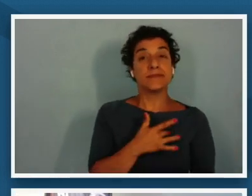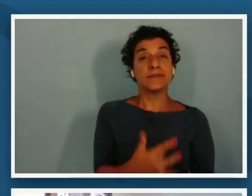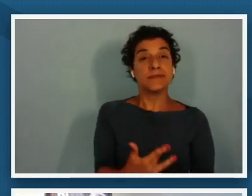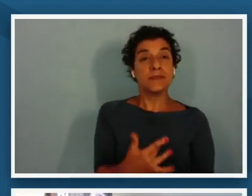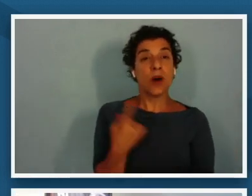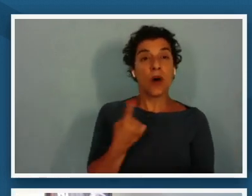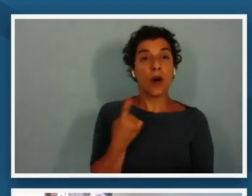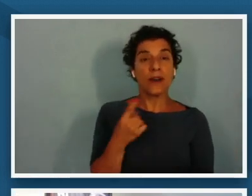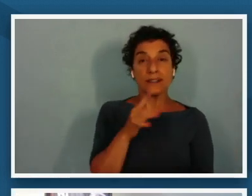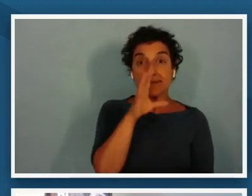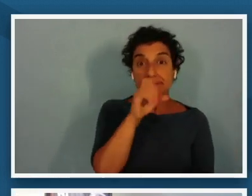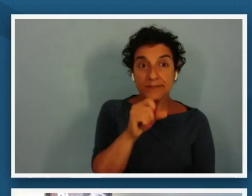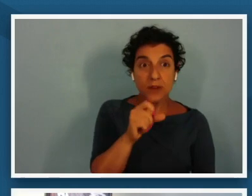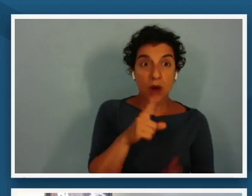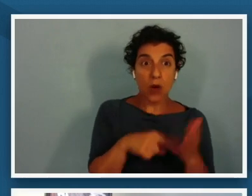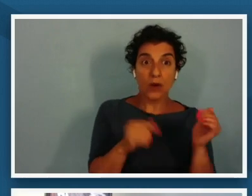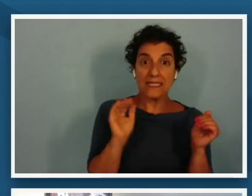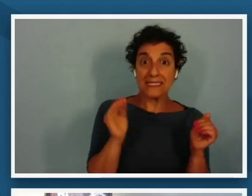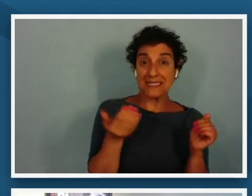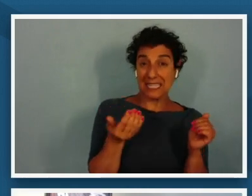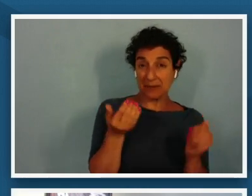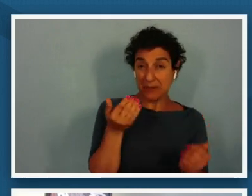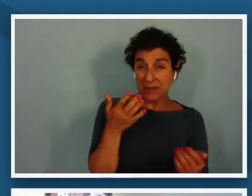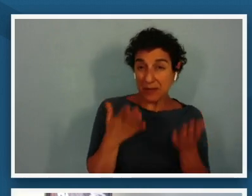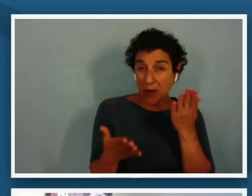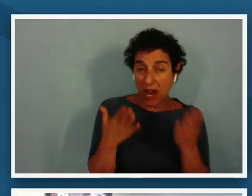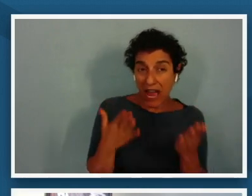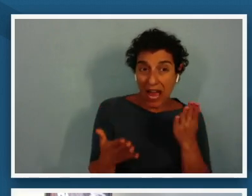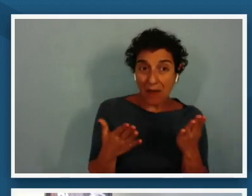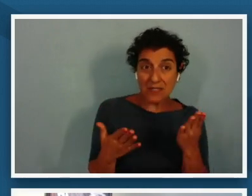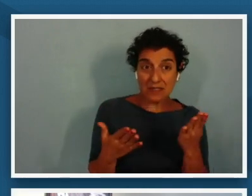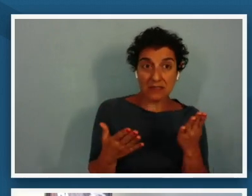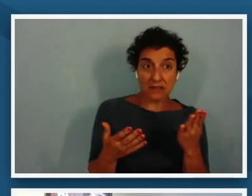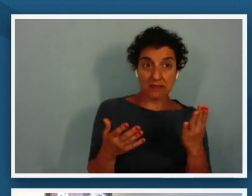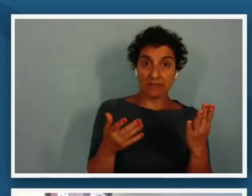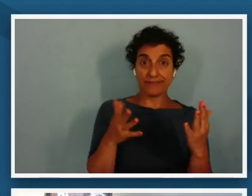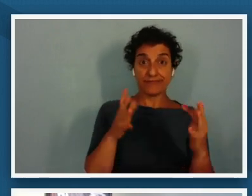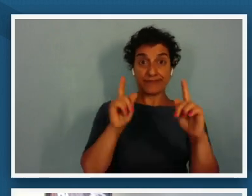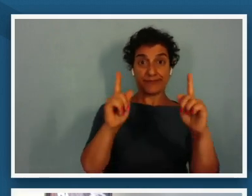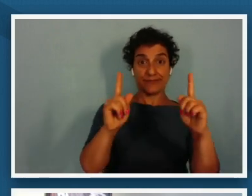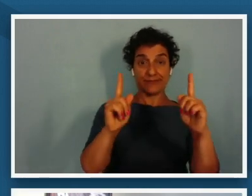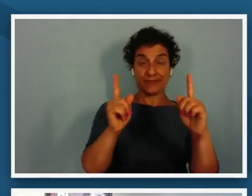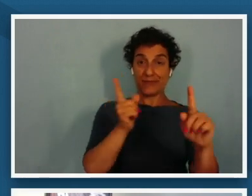what seems to be perhaps a conversation